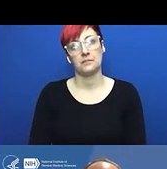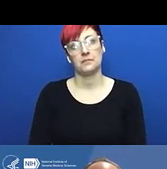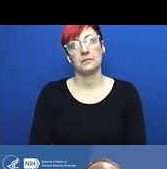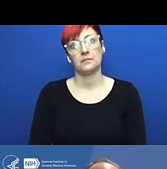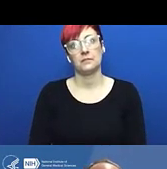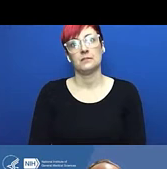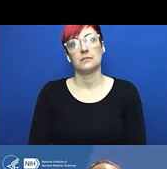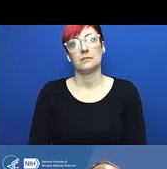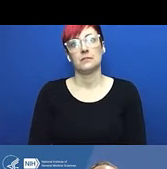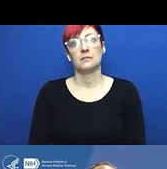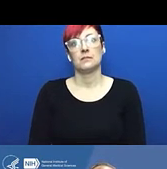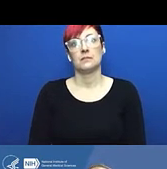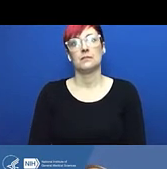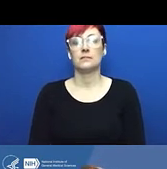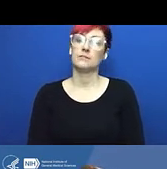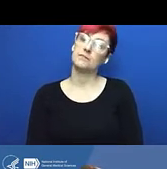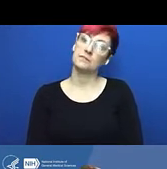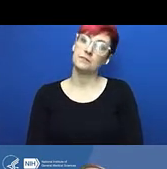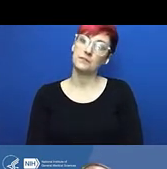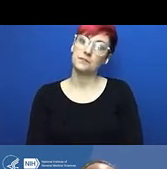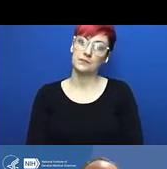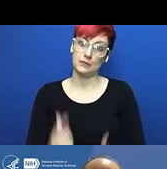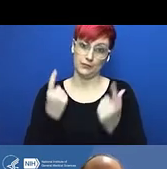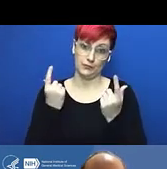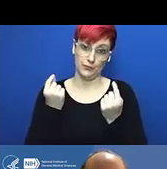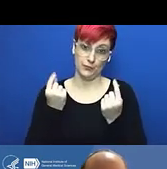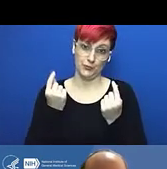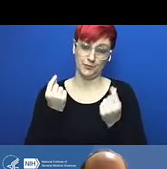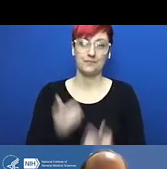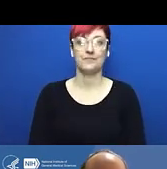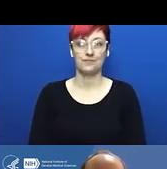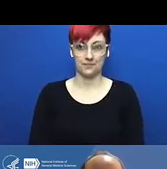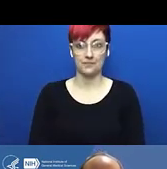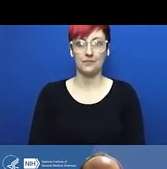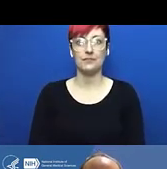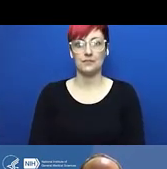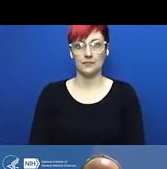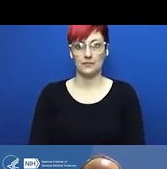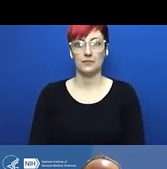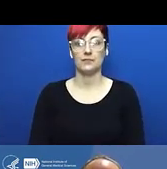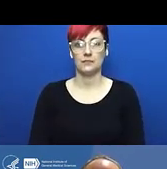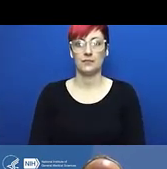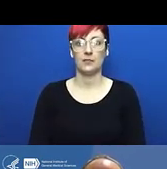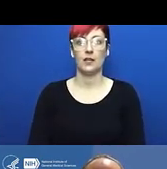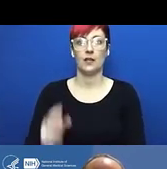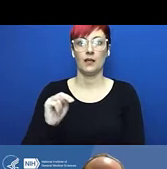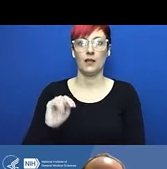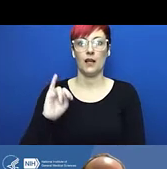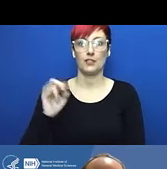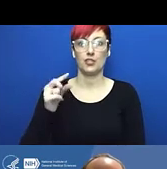Somewhat more recently in 2016, at the University of Hawaii, researchers doing bioenergy studies